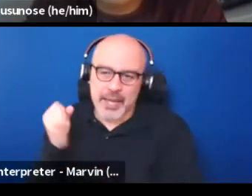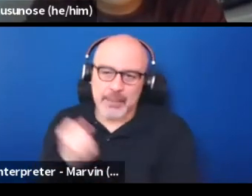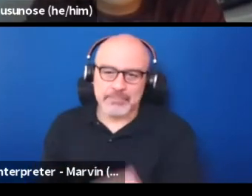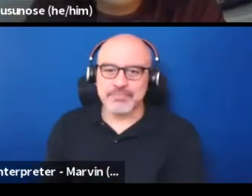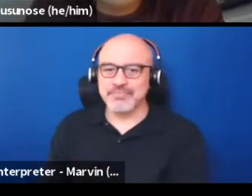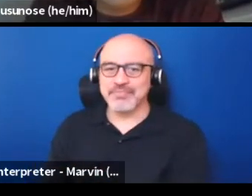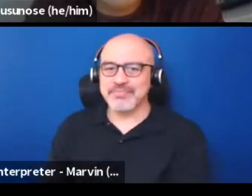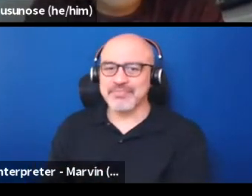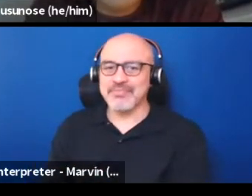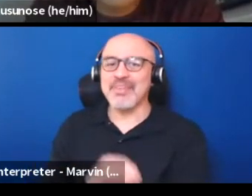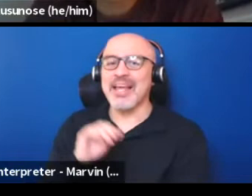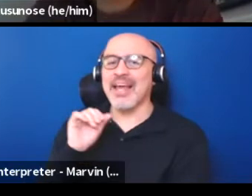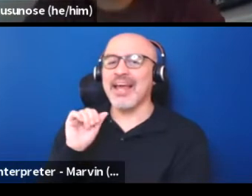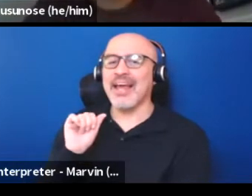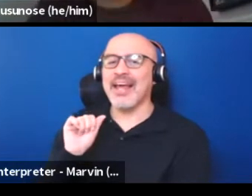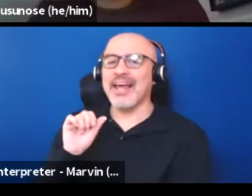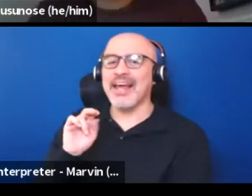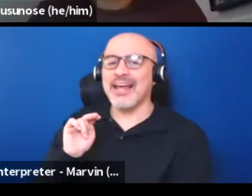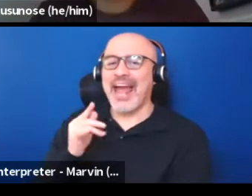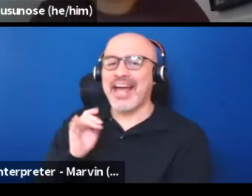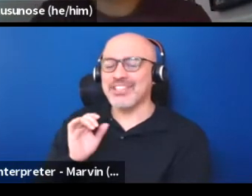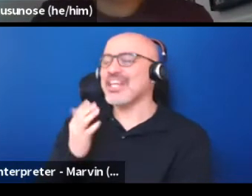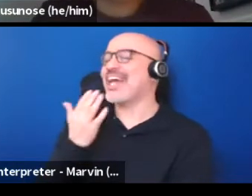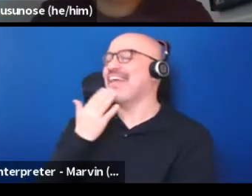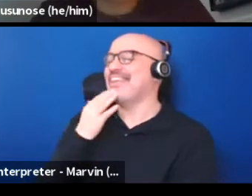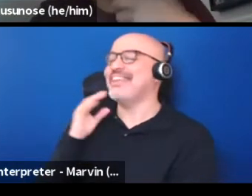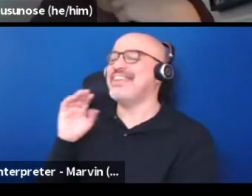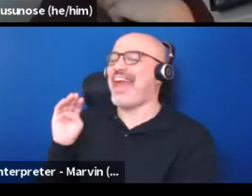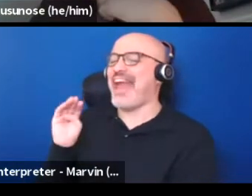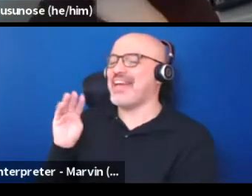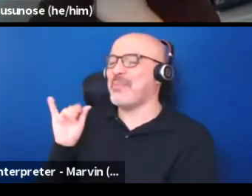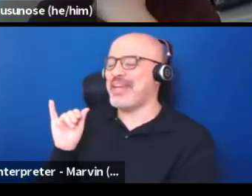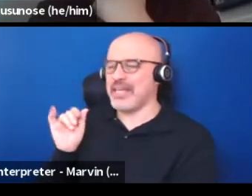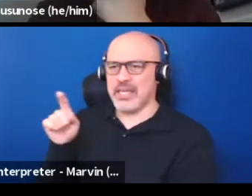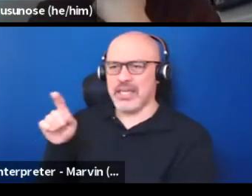Thank you, Miki. Yeah, in a lot of ways, what I'm hearing you say and you speak so much truth.